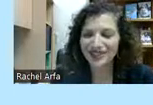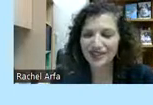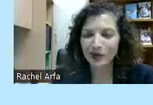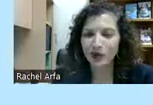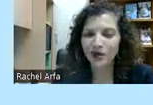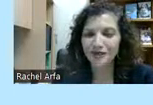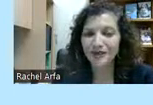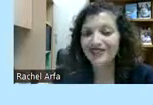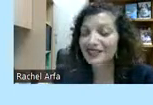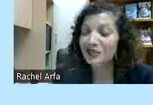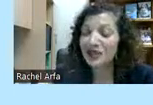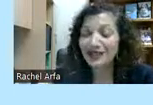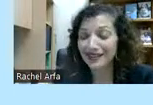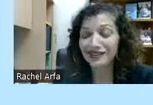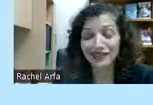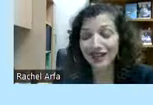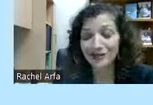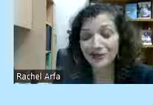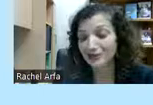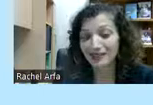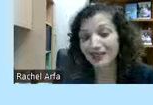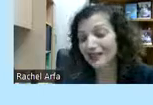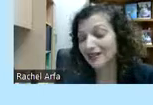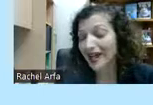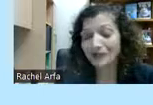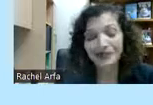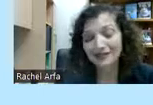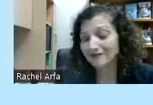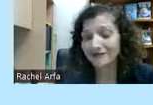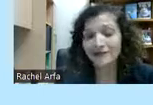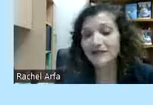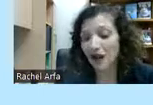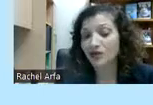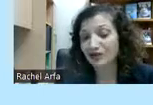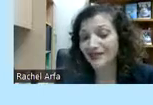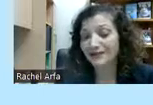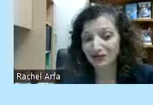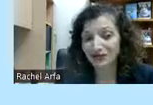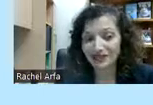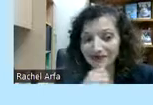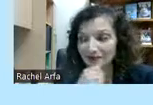bias base on expectations -- bias based on what people should -- and that bias